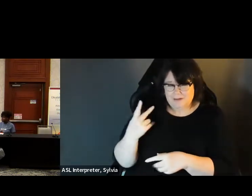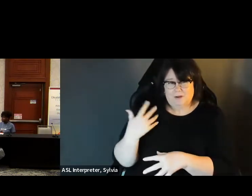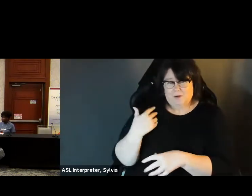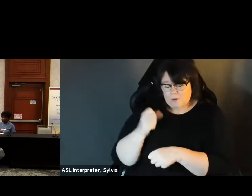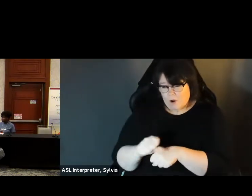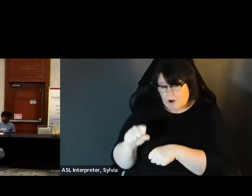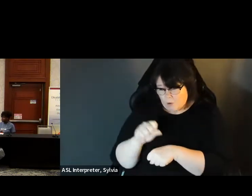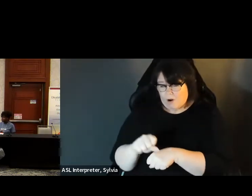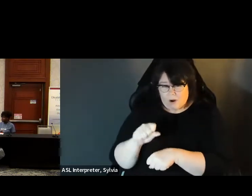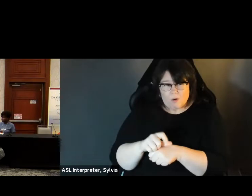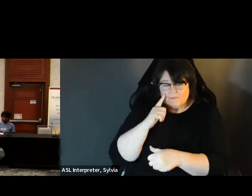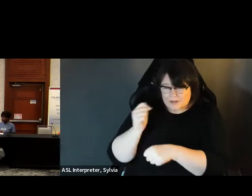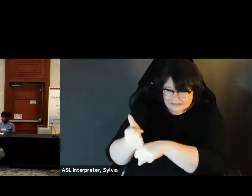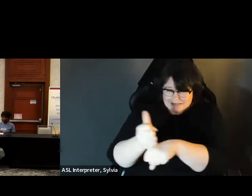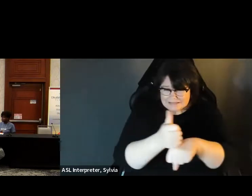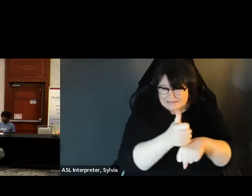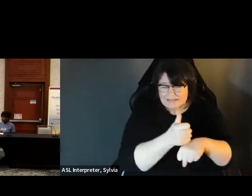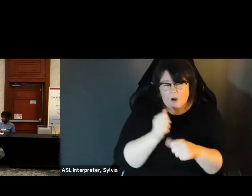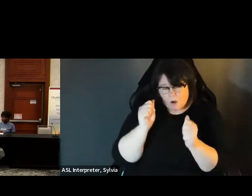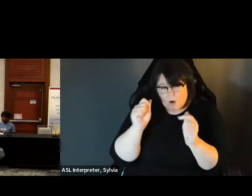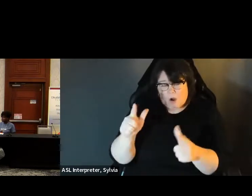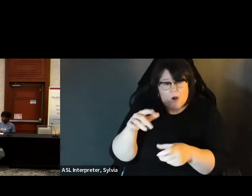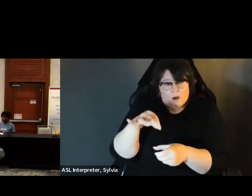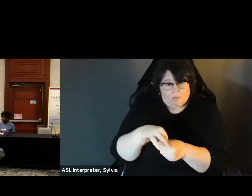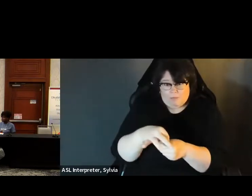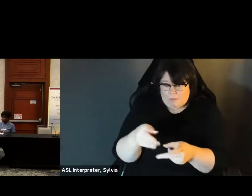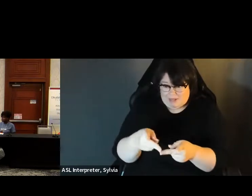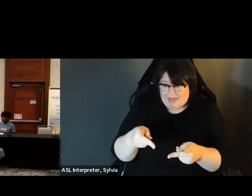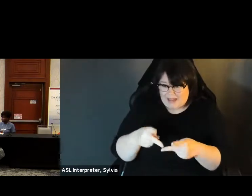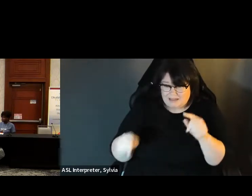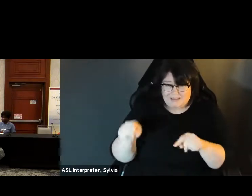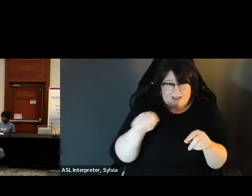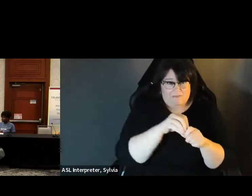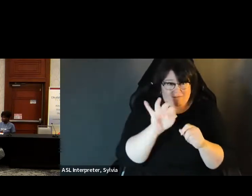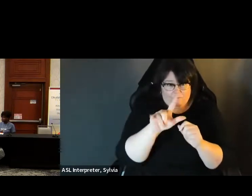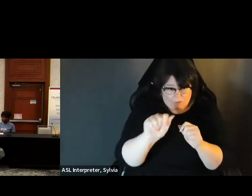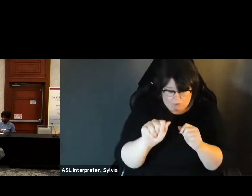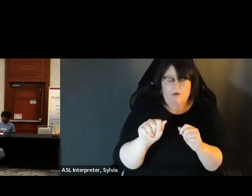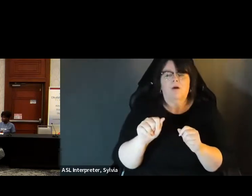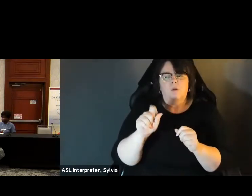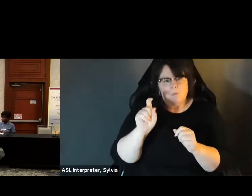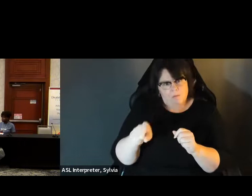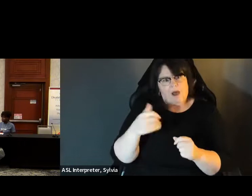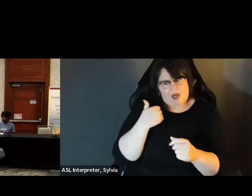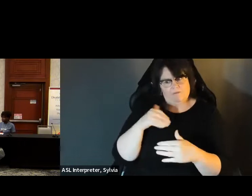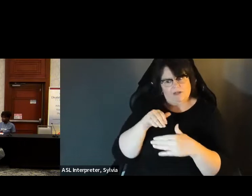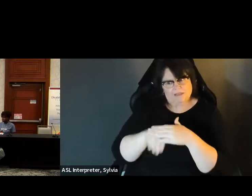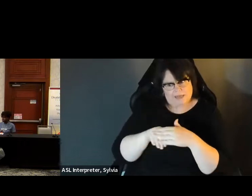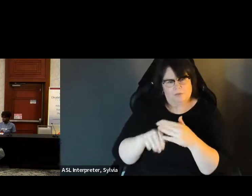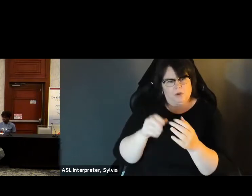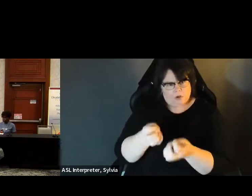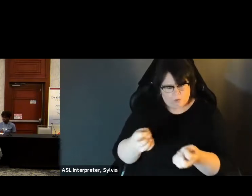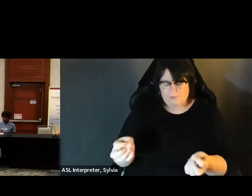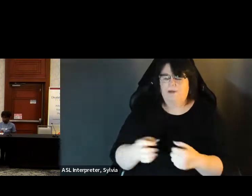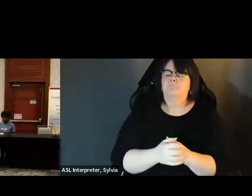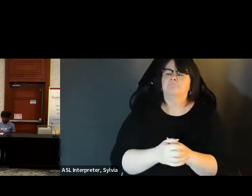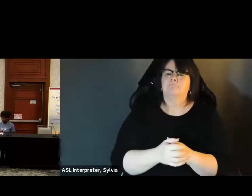Place in the State of Florida, and I voted with that until 2020, when we were able to do accessible vote.